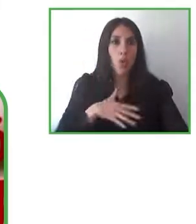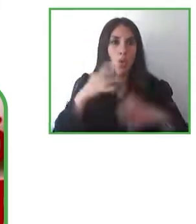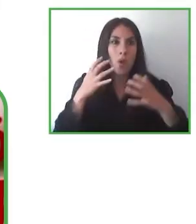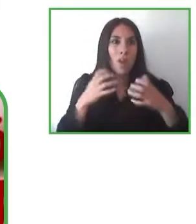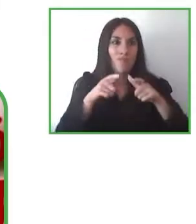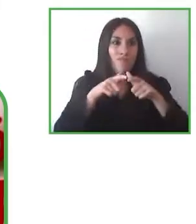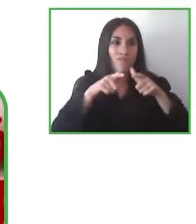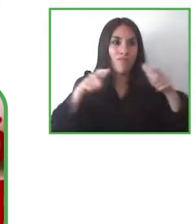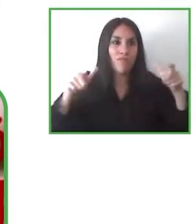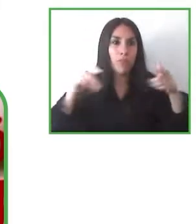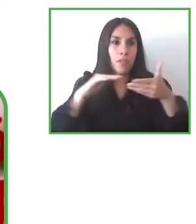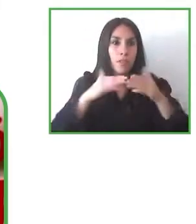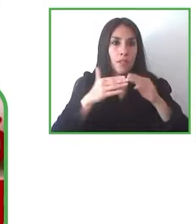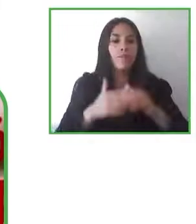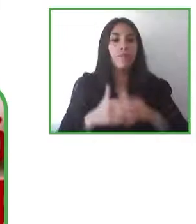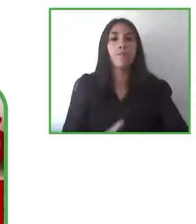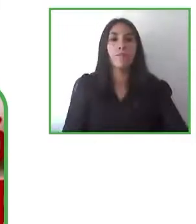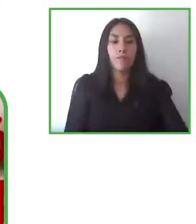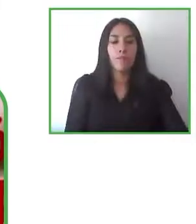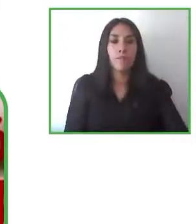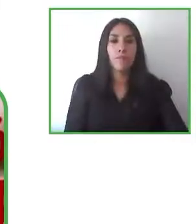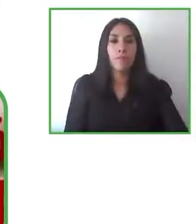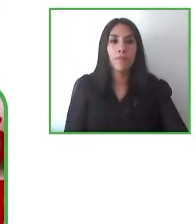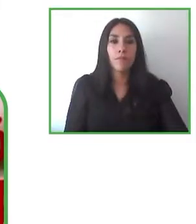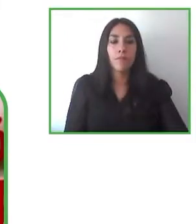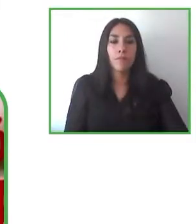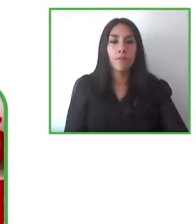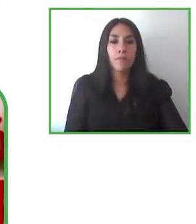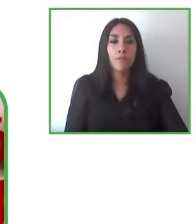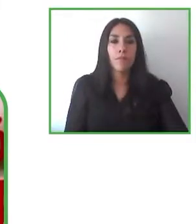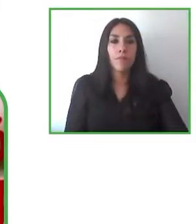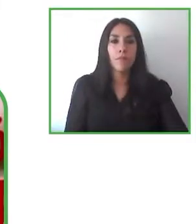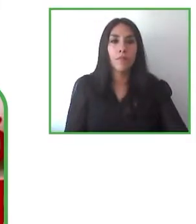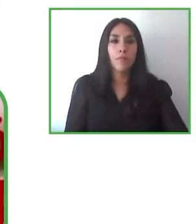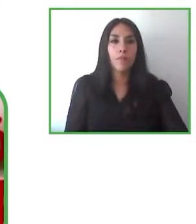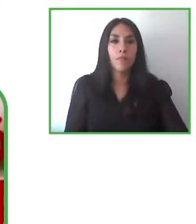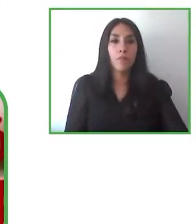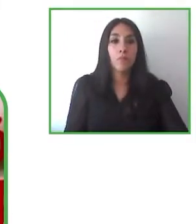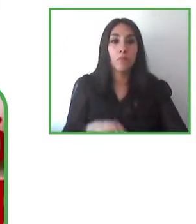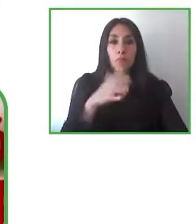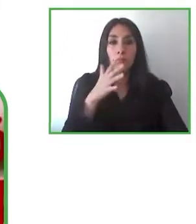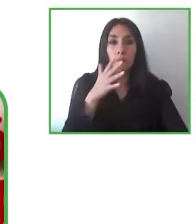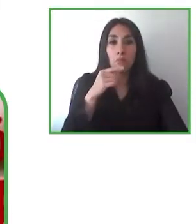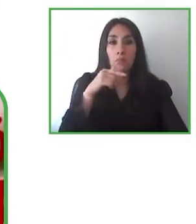the population that that this is an opportunity for them to use and the same applies for the cinemas